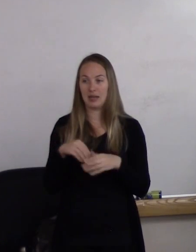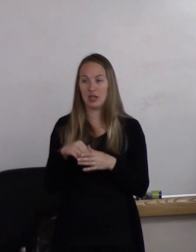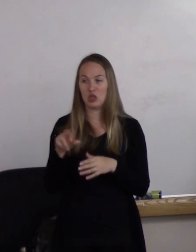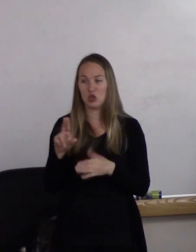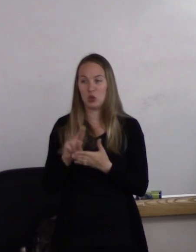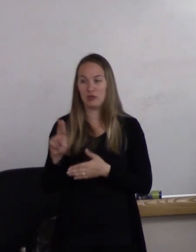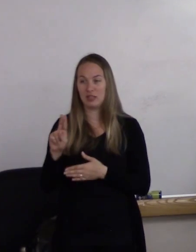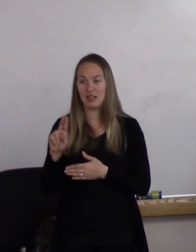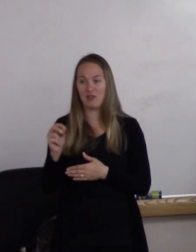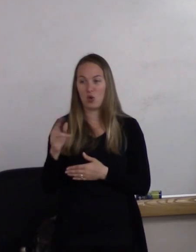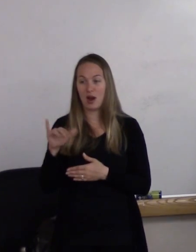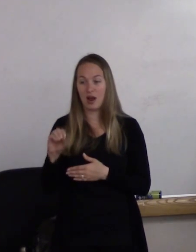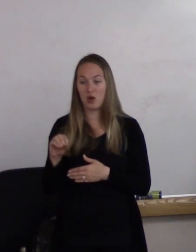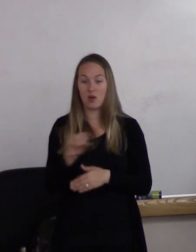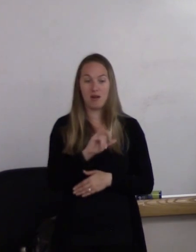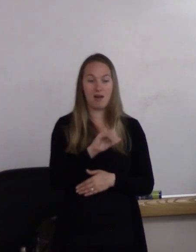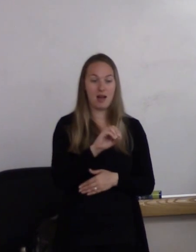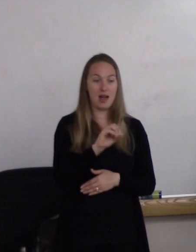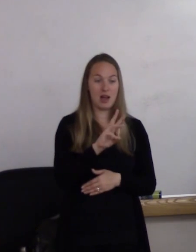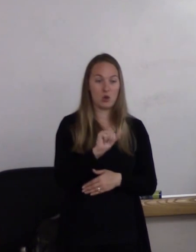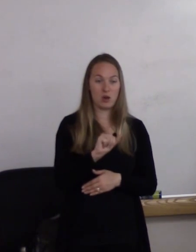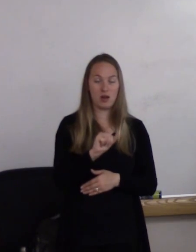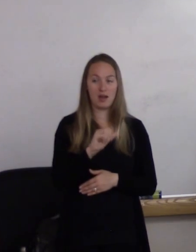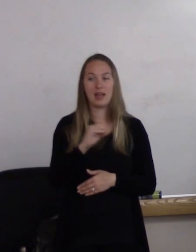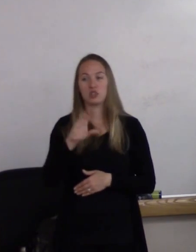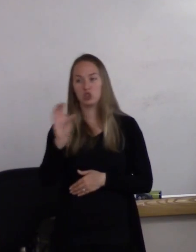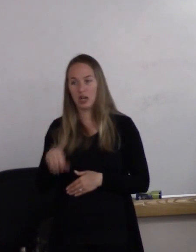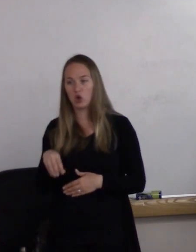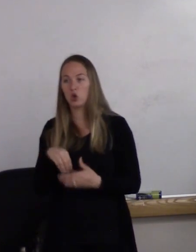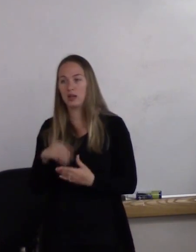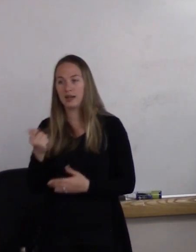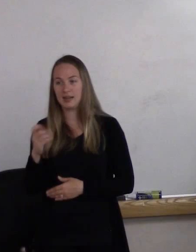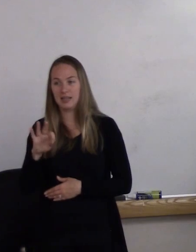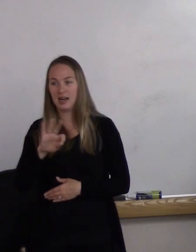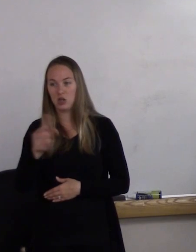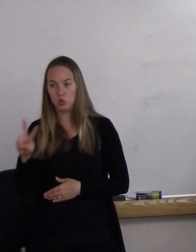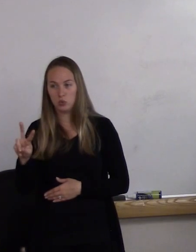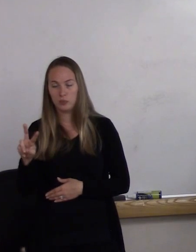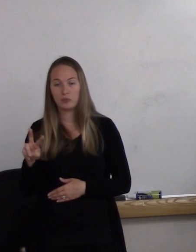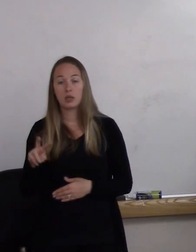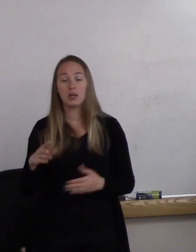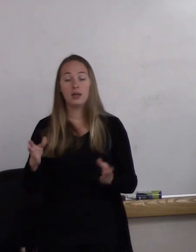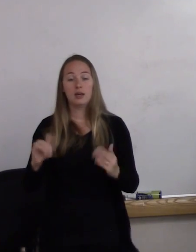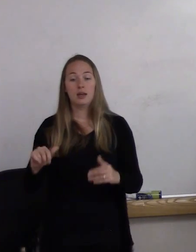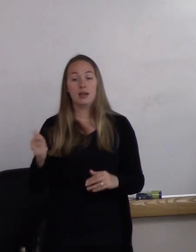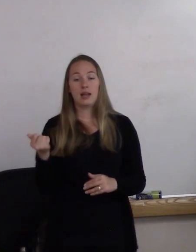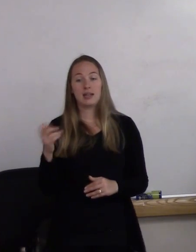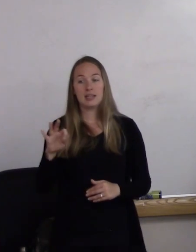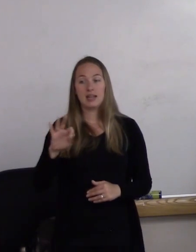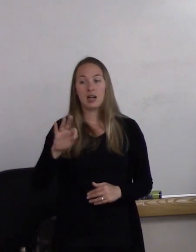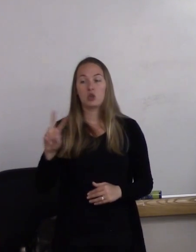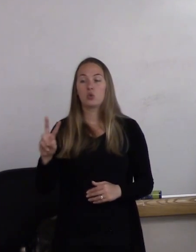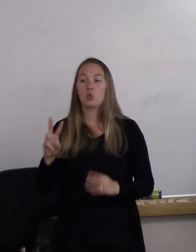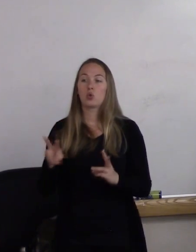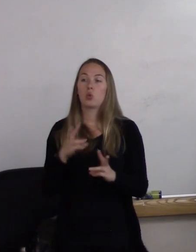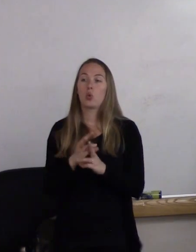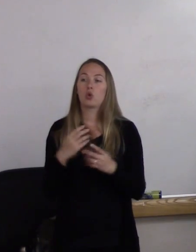Iowa and Chicago in 1992. In 1992 also, the World Health Organization